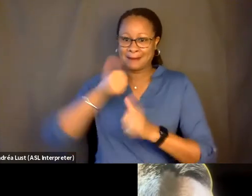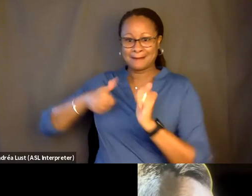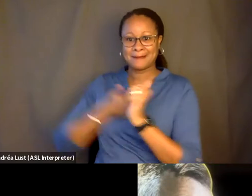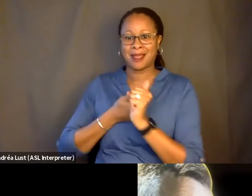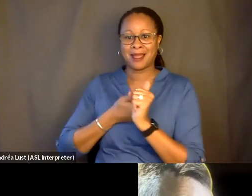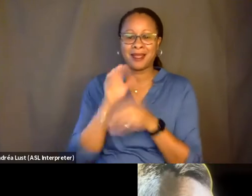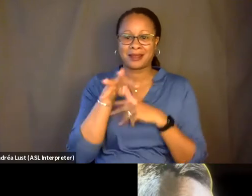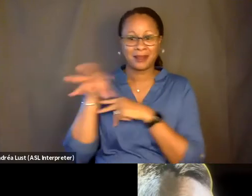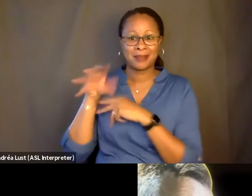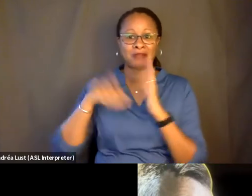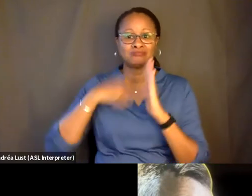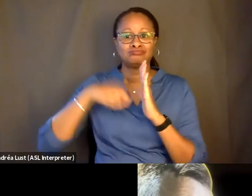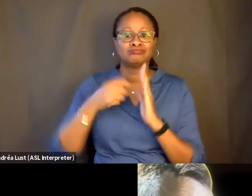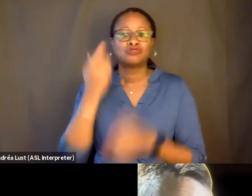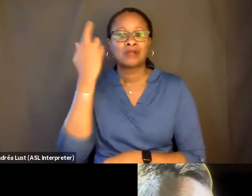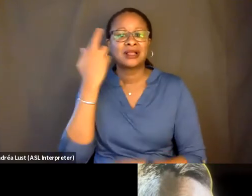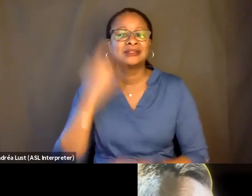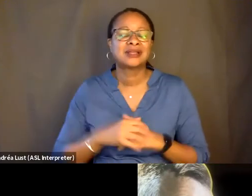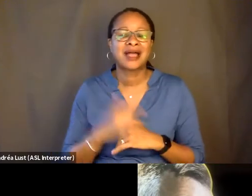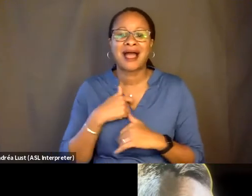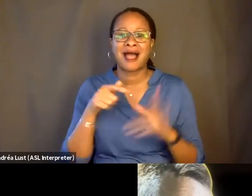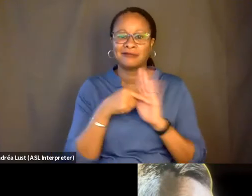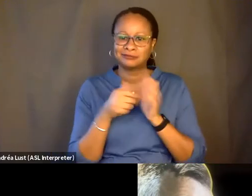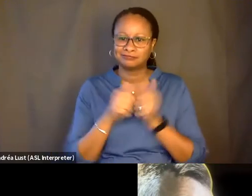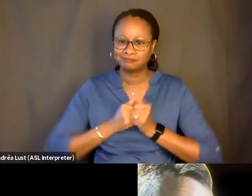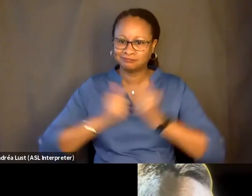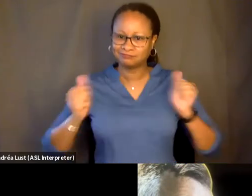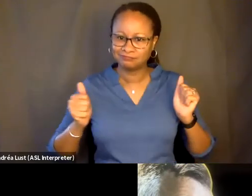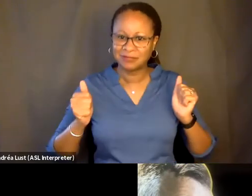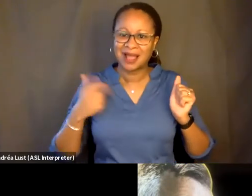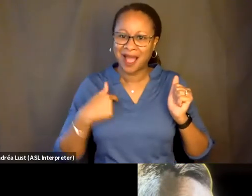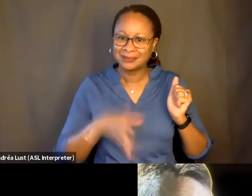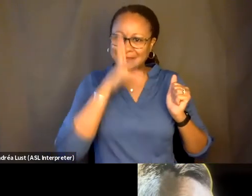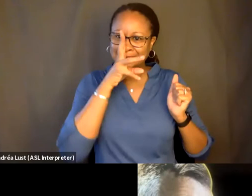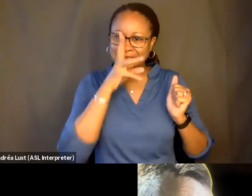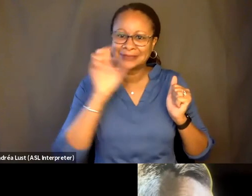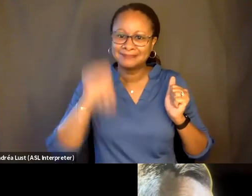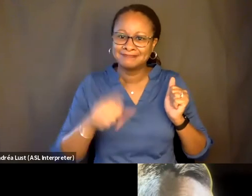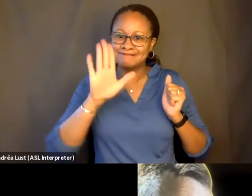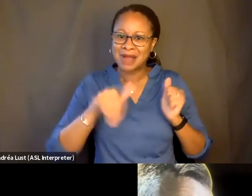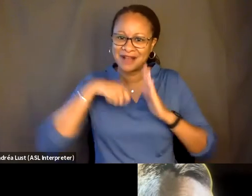sort of realizing I've revealed that I am speaking by filming.